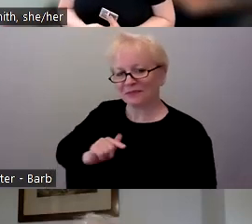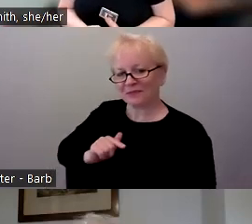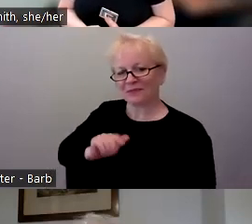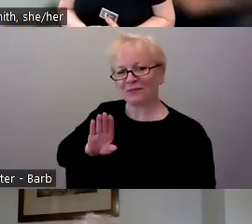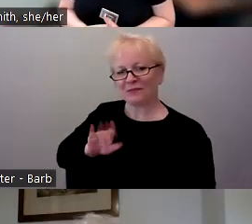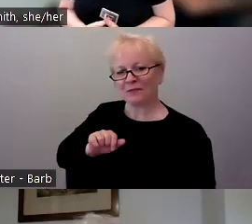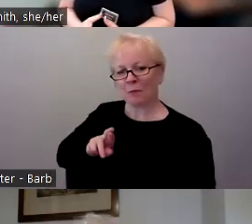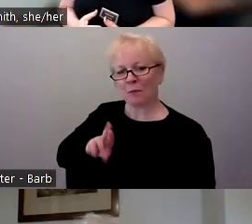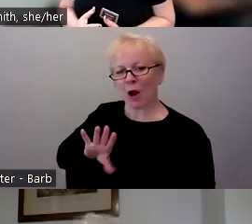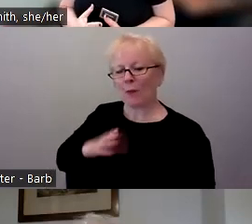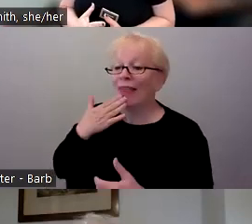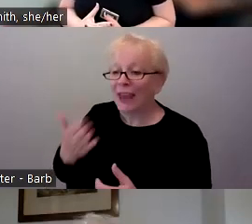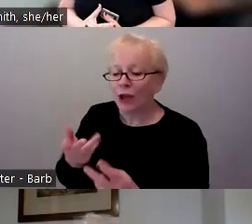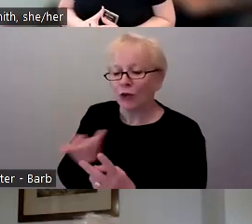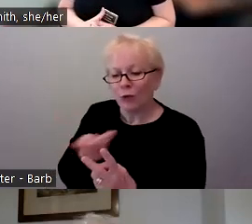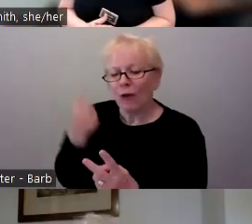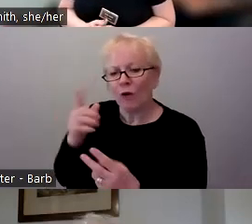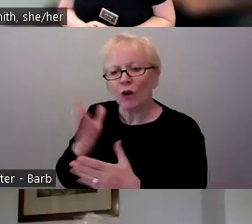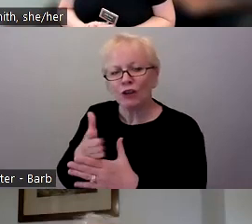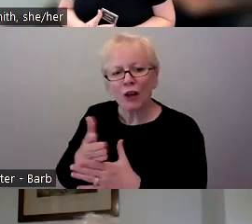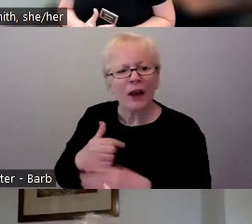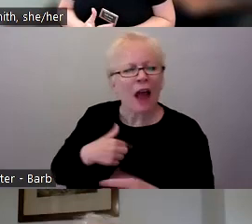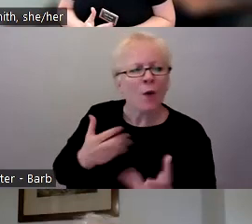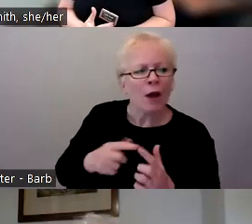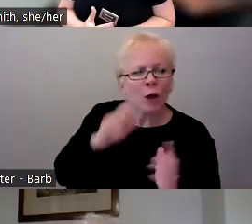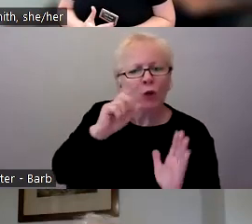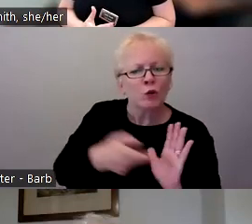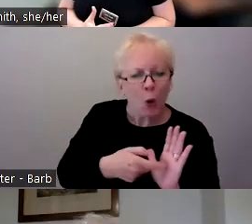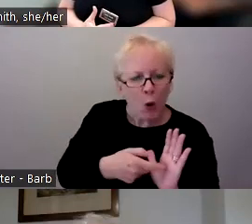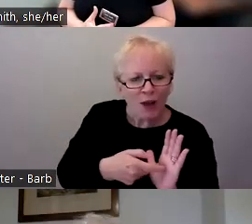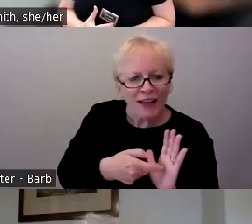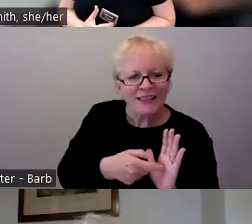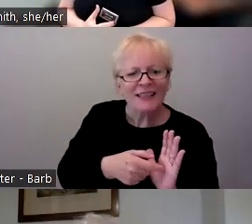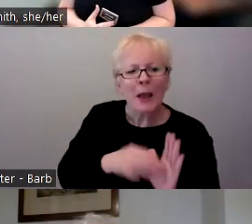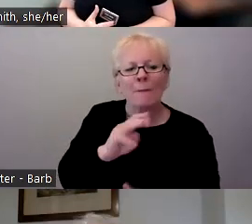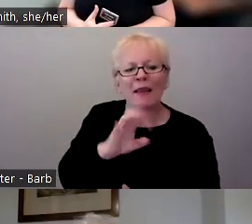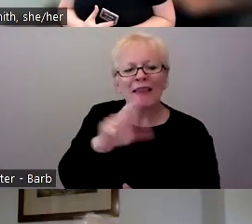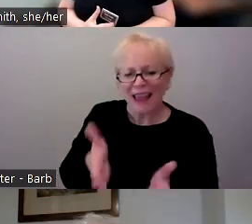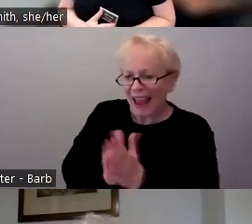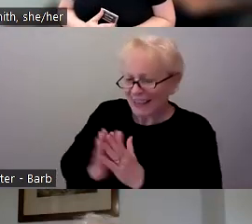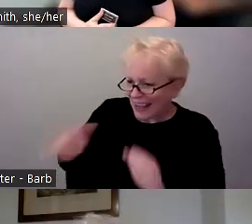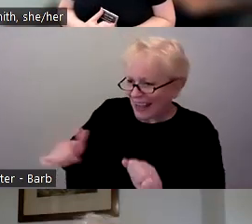I just want to comment on Melissa's chat comment. "Can I request a partner whose name rhymes with mine?" I love that your name's rhyme.